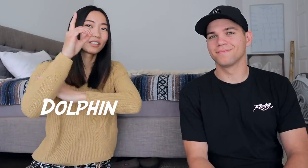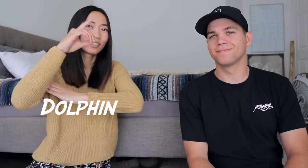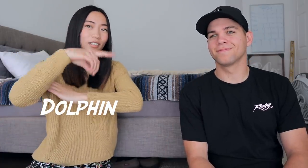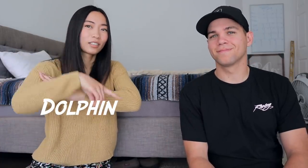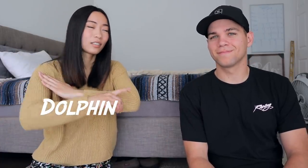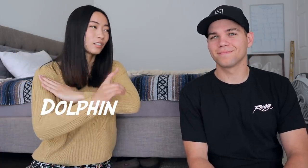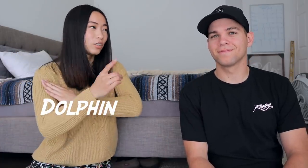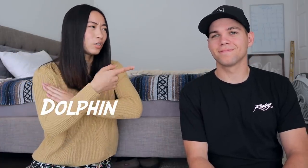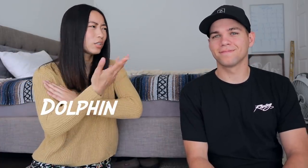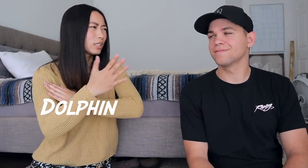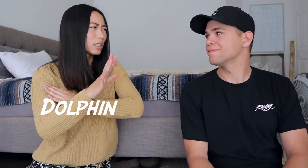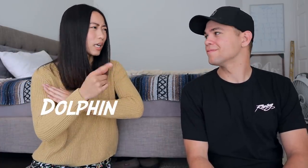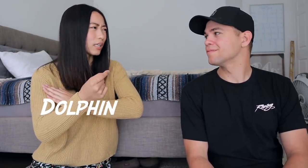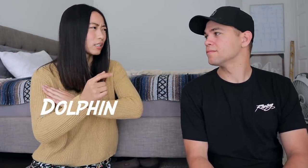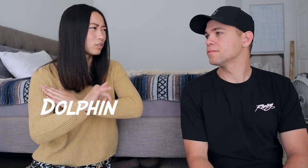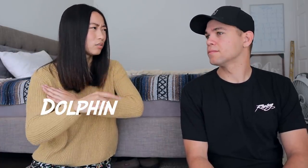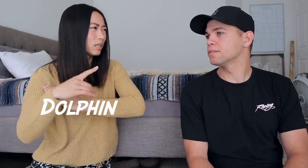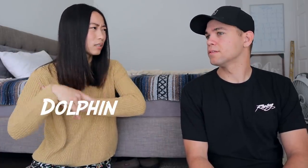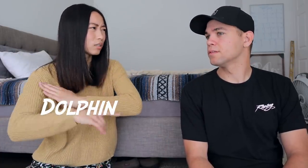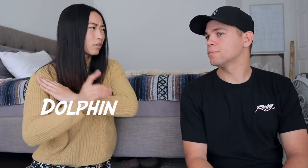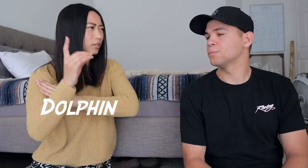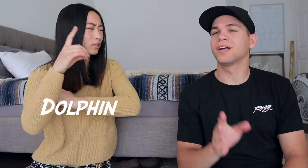dolphin you already did that. did you?